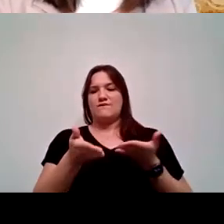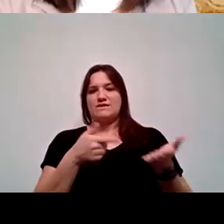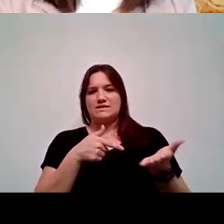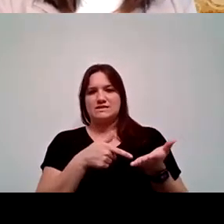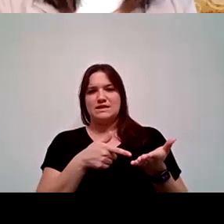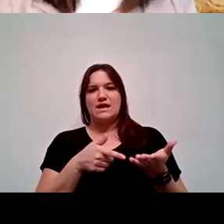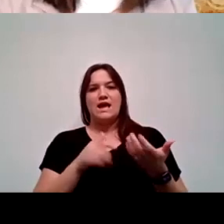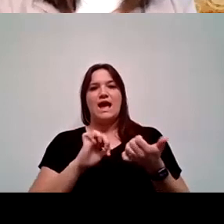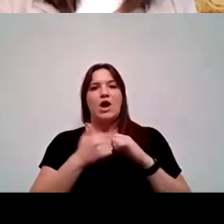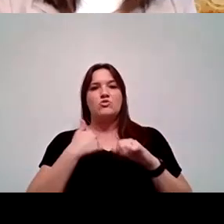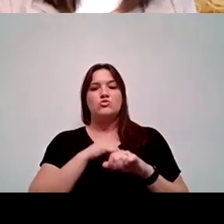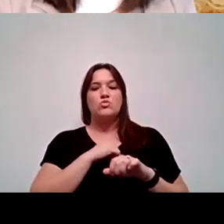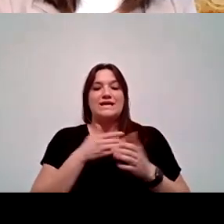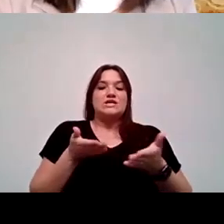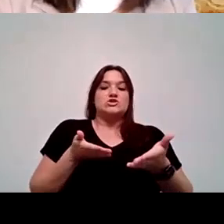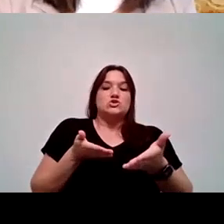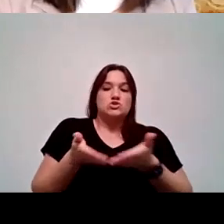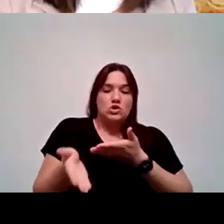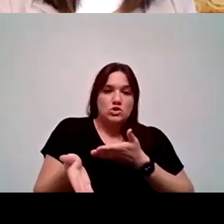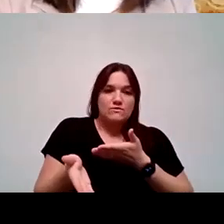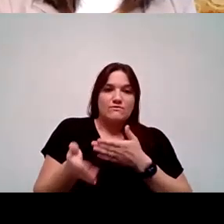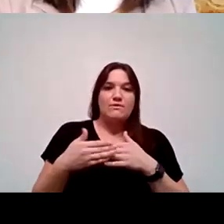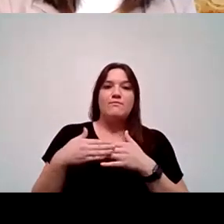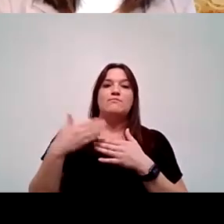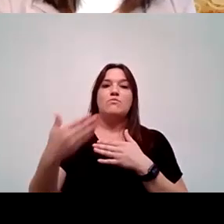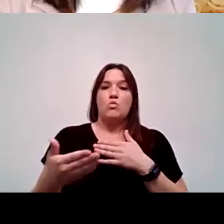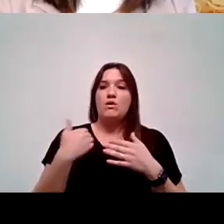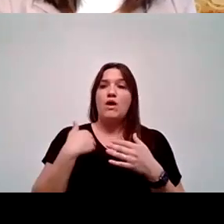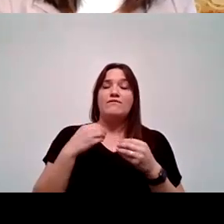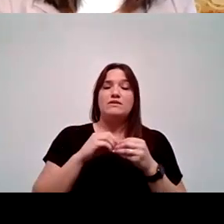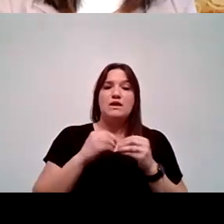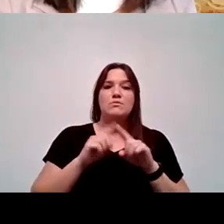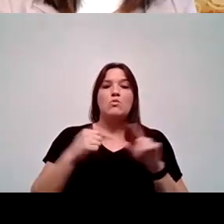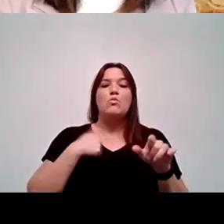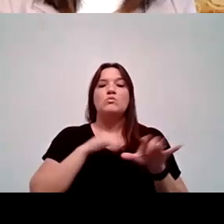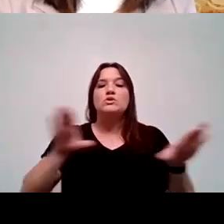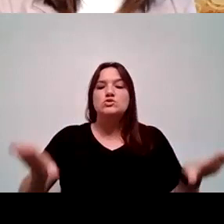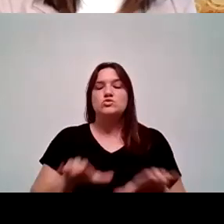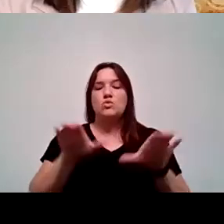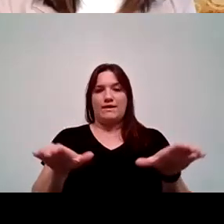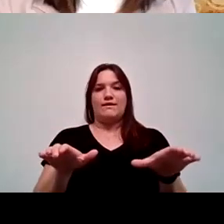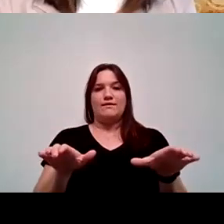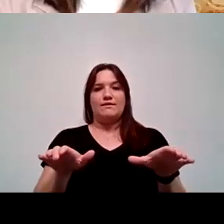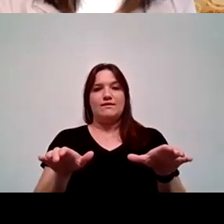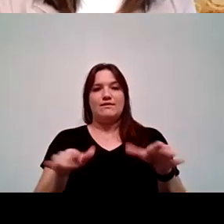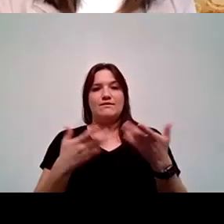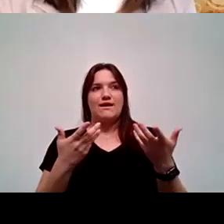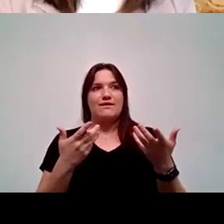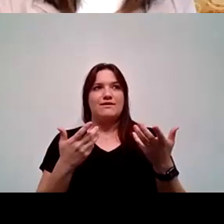how do we actually serve beyond just having the numbers? What are we doing to make sure that we are being respectful